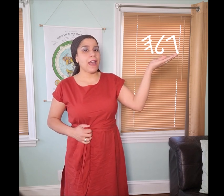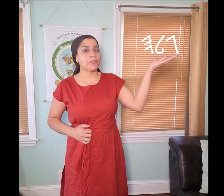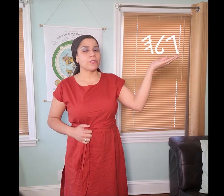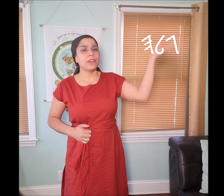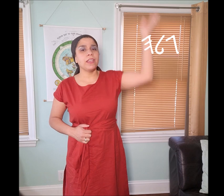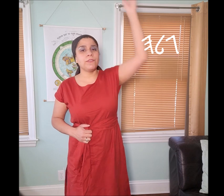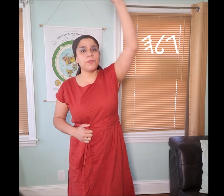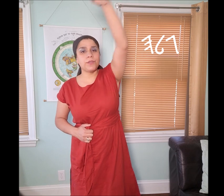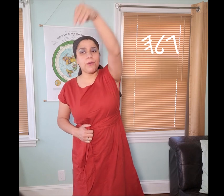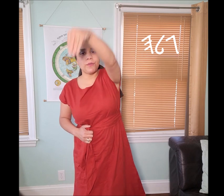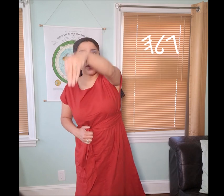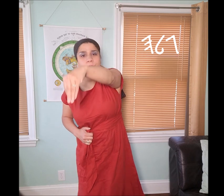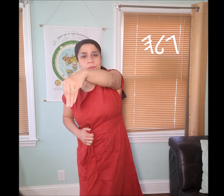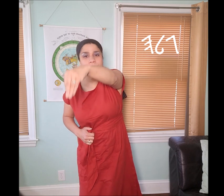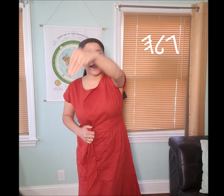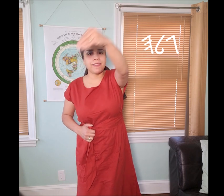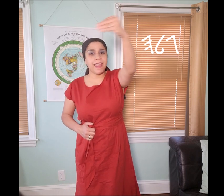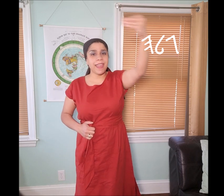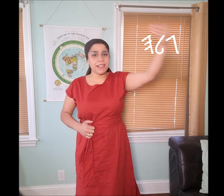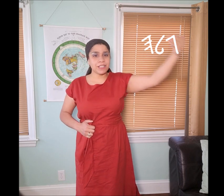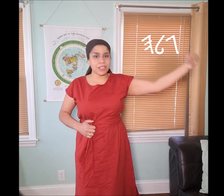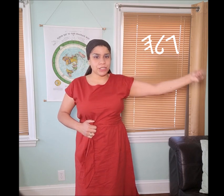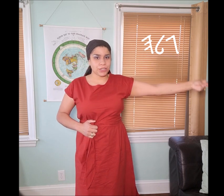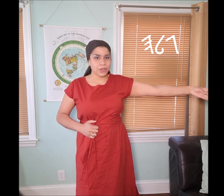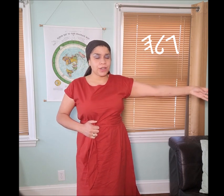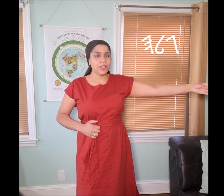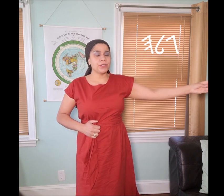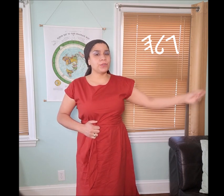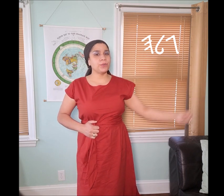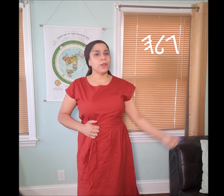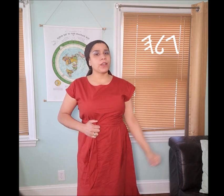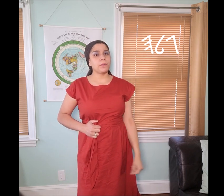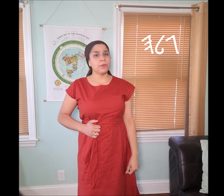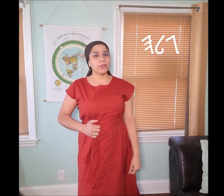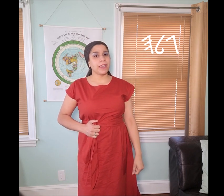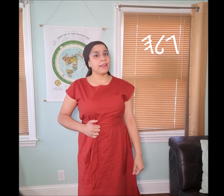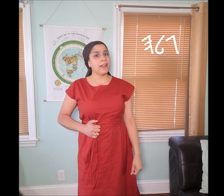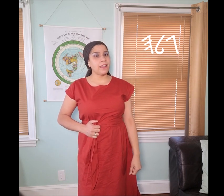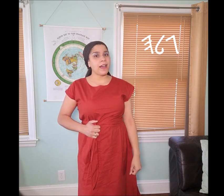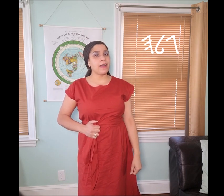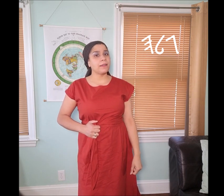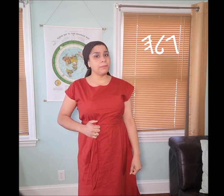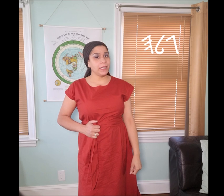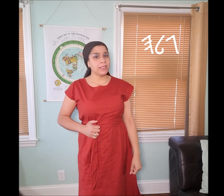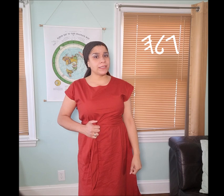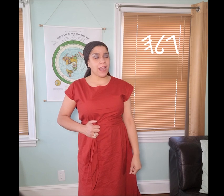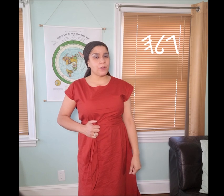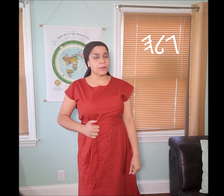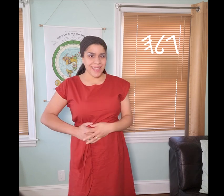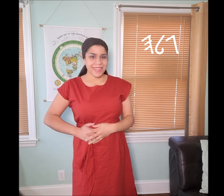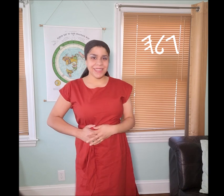out if you don't know that the hand gesture to communicate "𐤂 galah" means out.